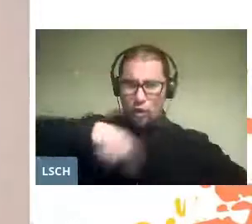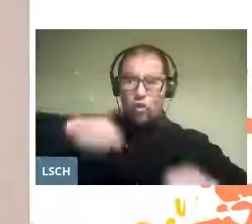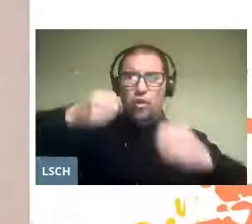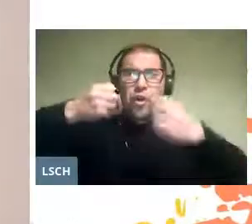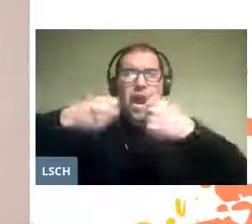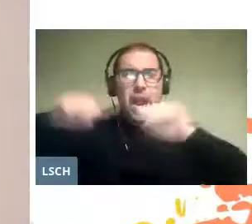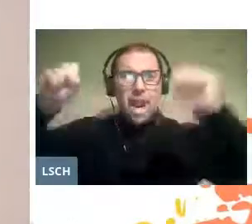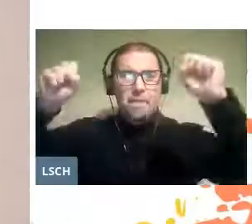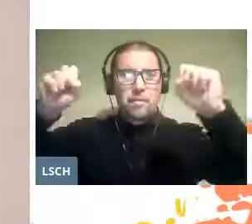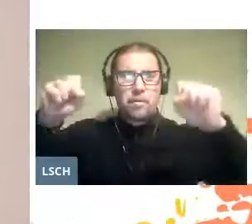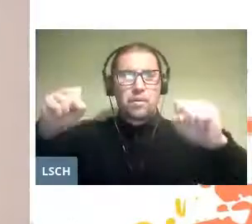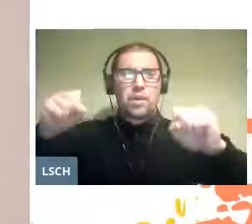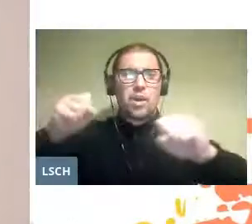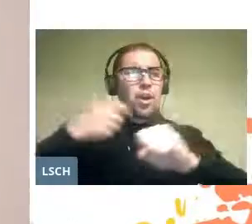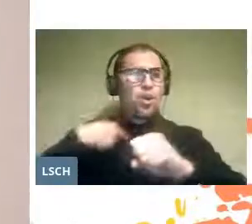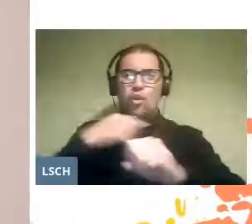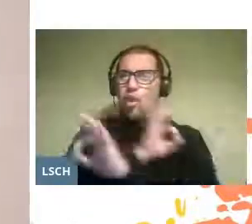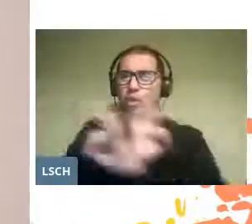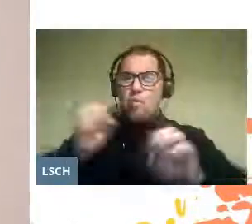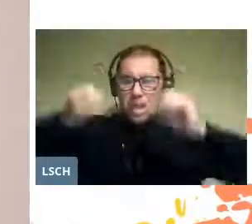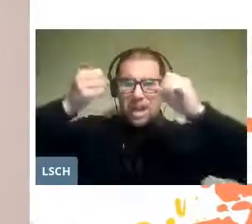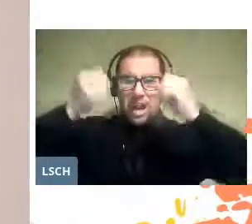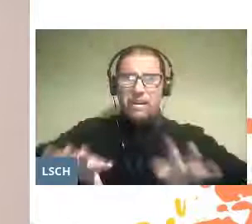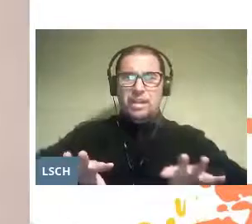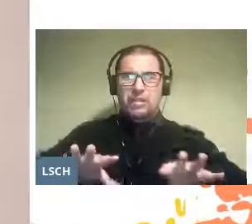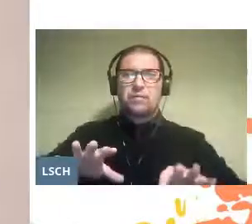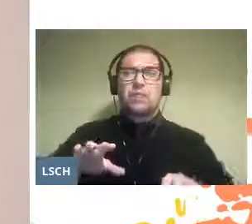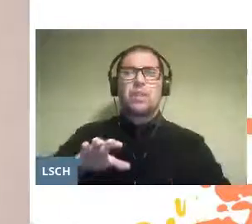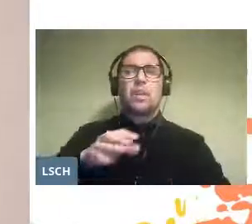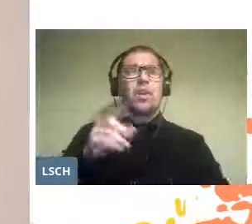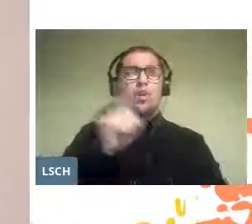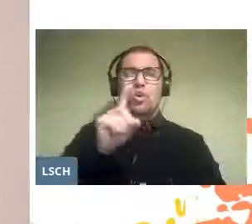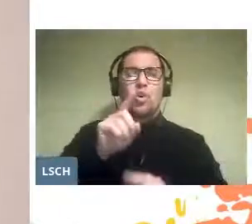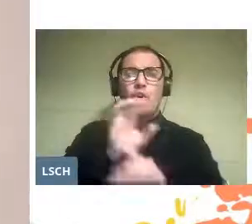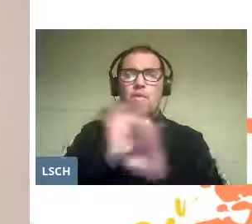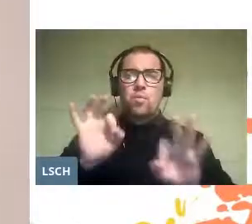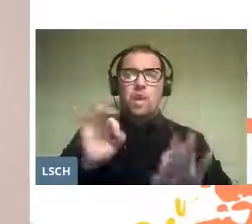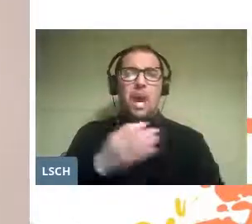We have not allowed ourselves to be defeated, we have not been afraid.